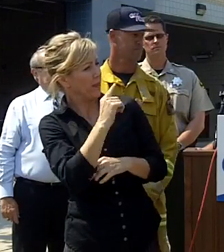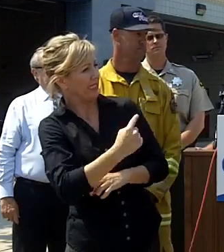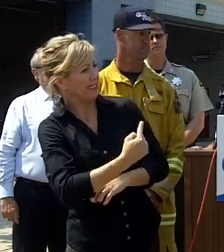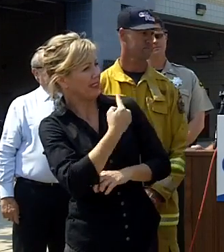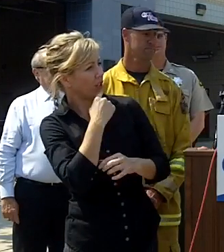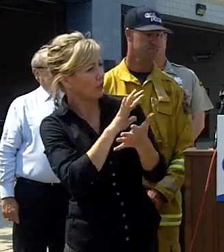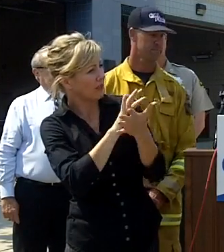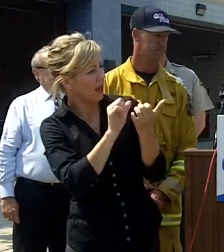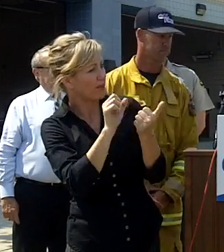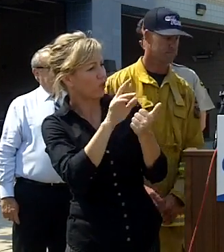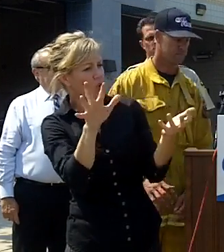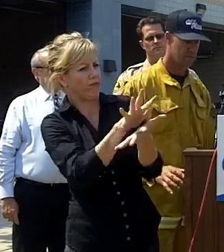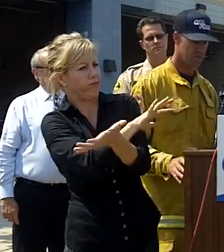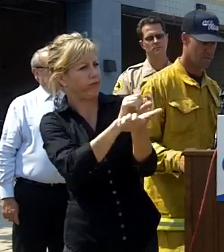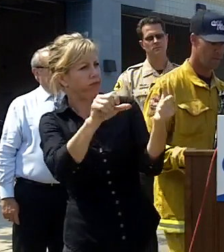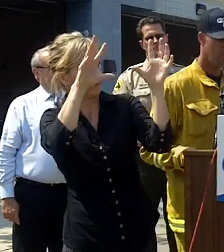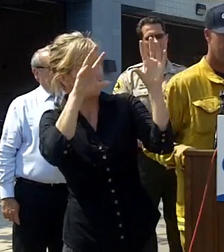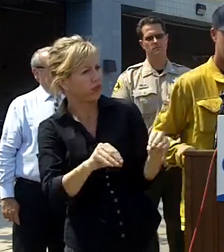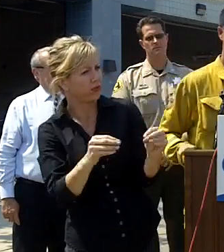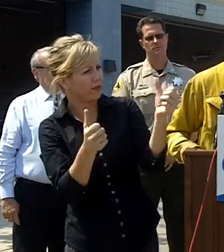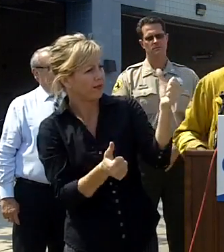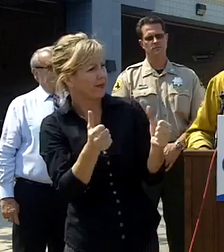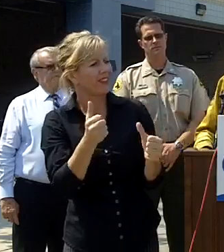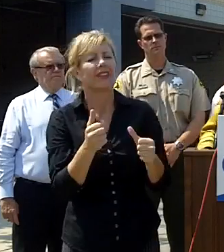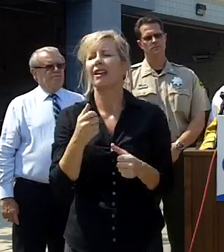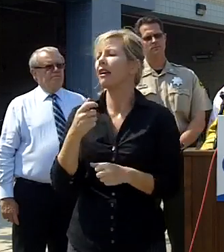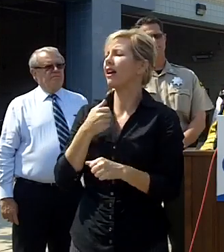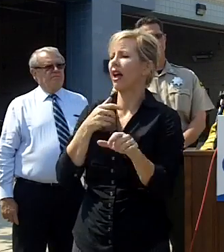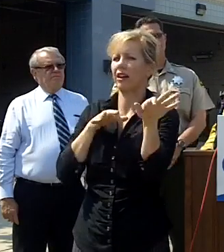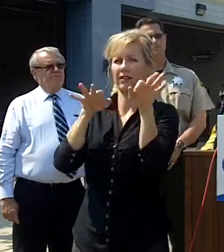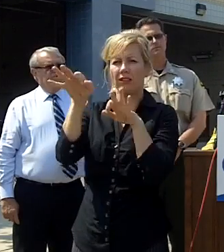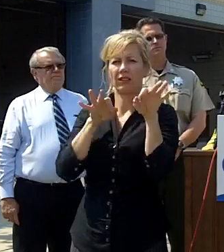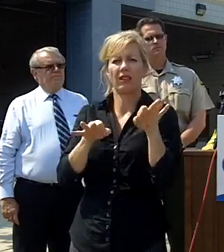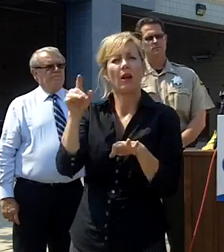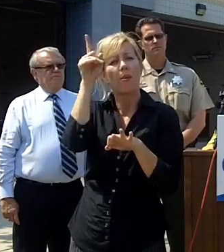yeah Nick's got the best perspectives like I talked about because of the fire behavior